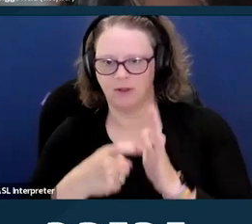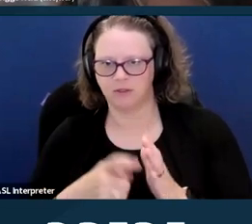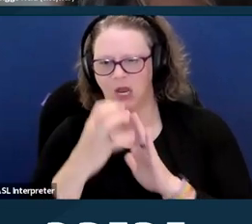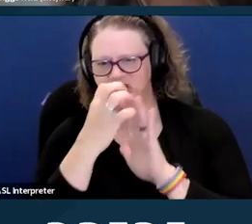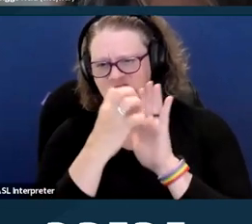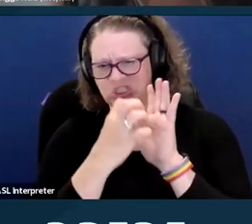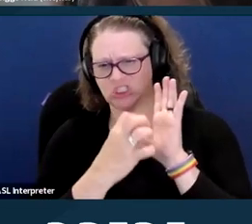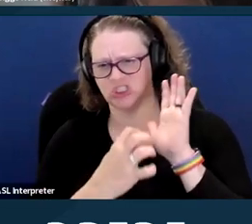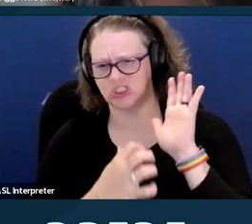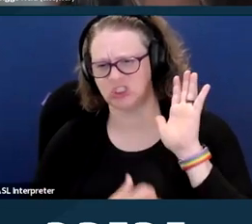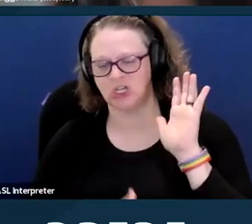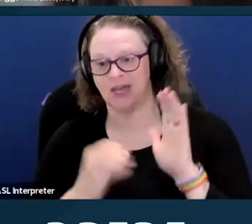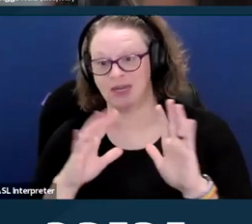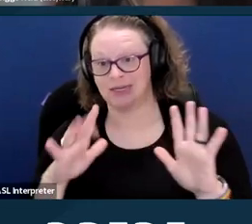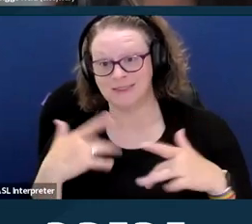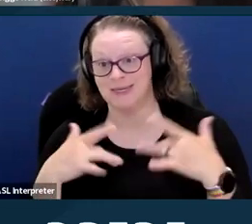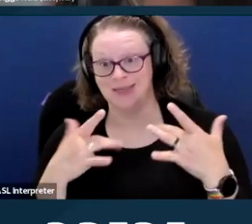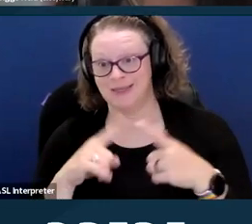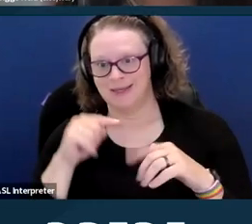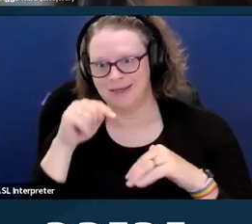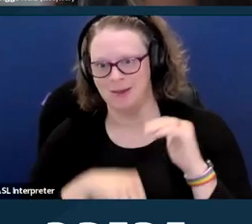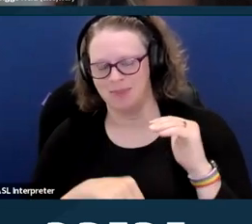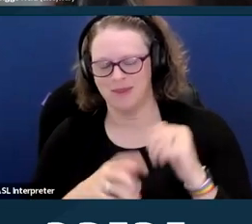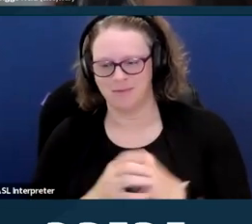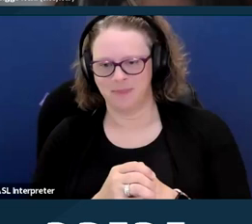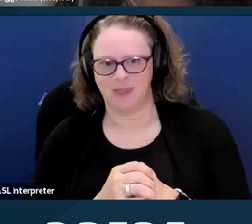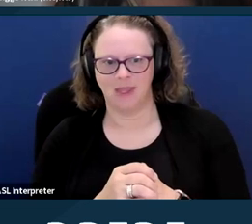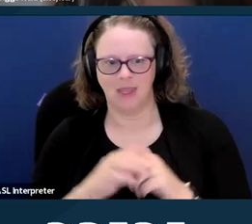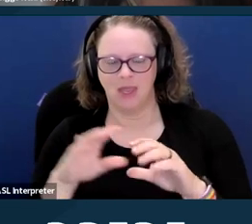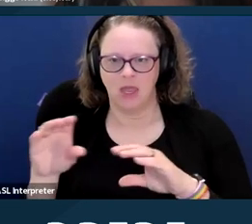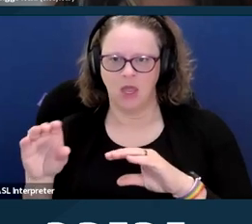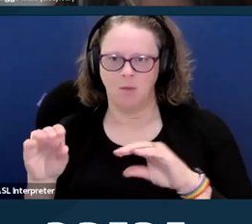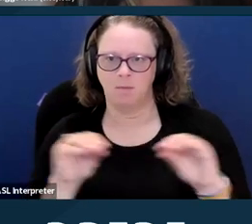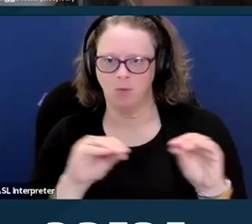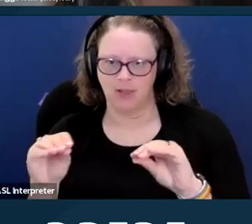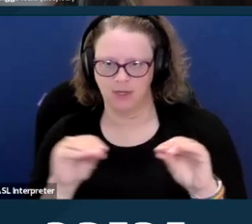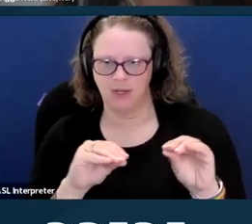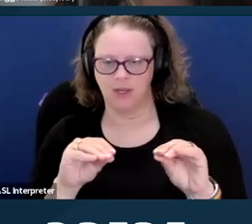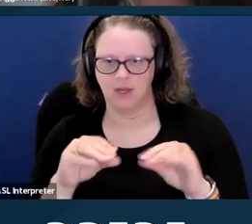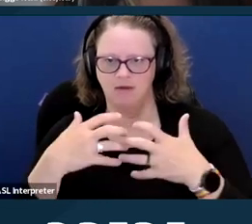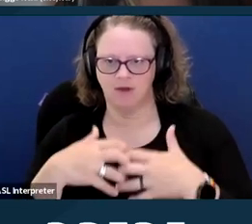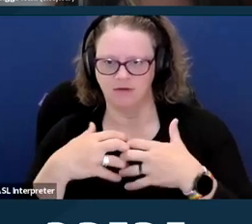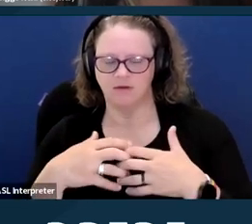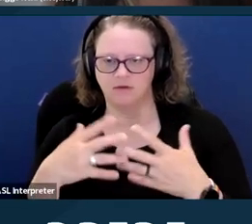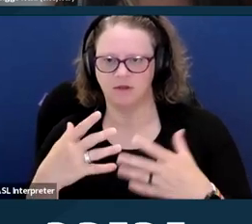and excitingly in depth. Mobility devices, recipients must allow the use